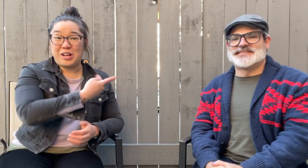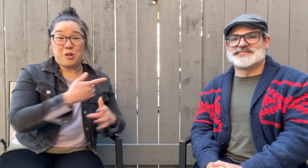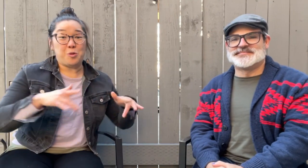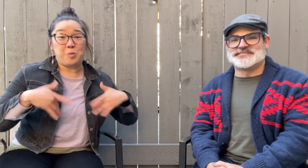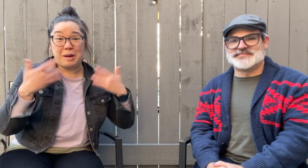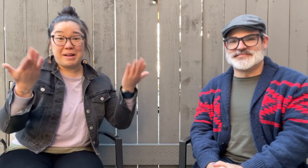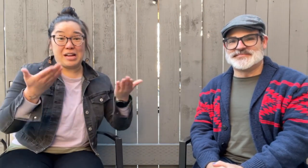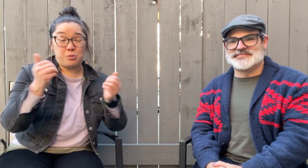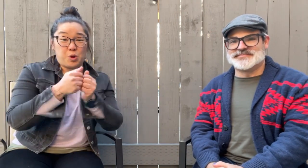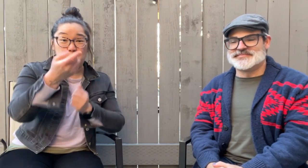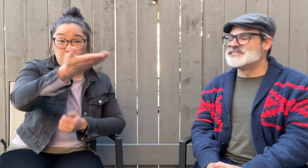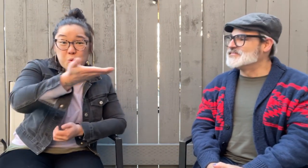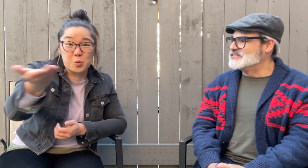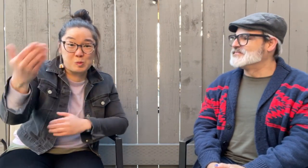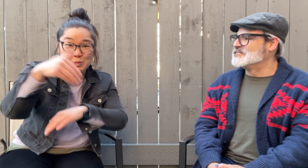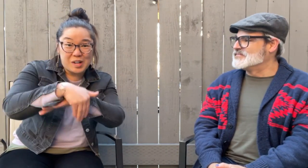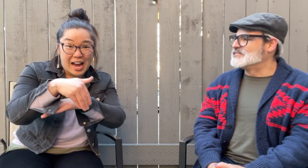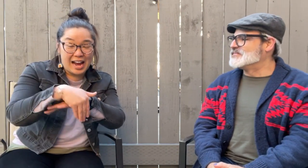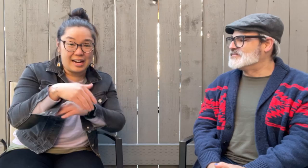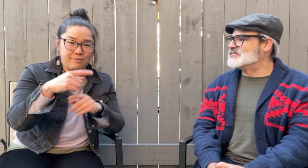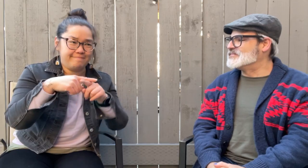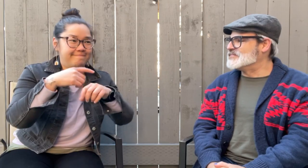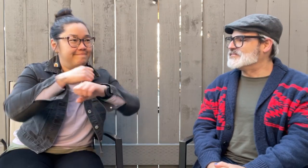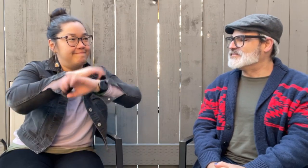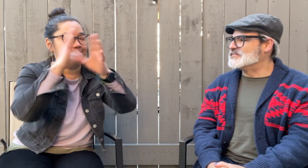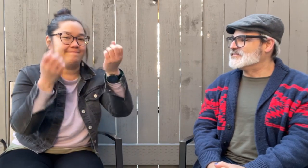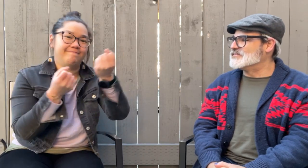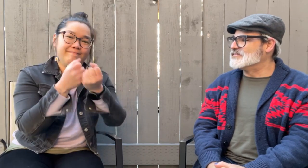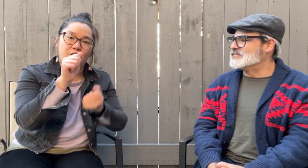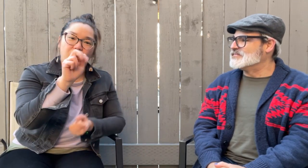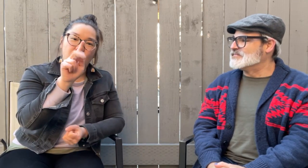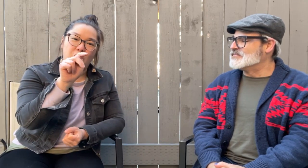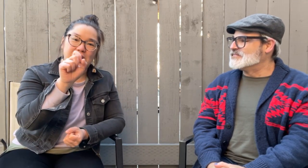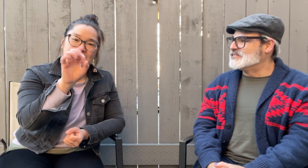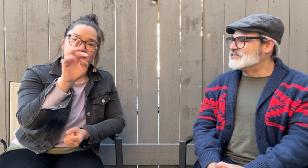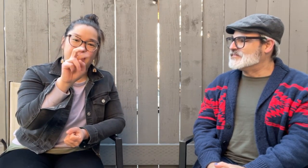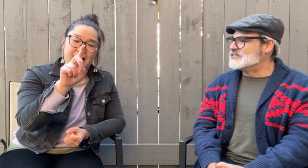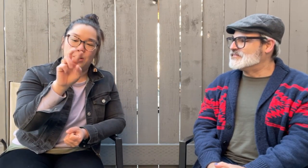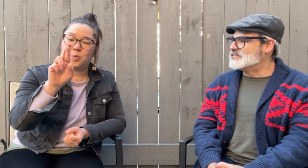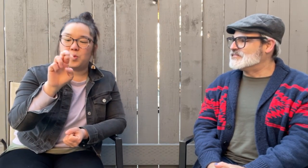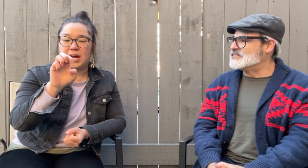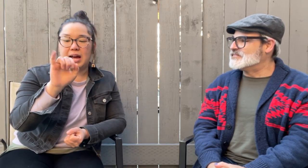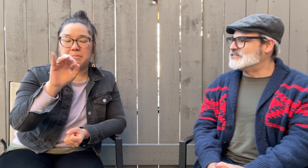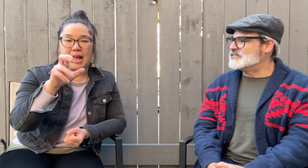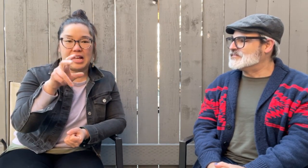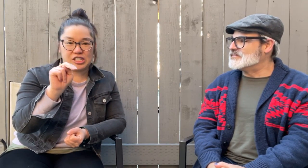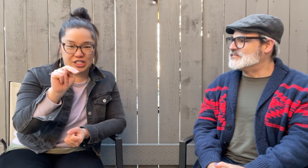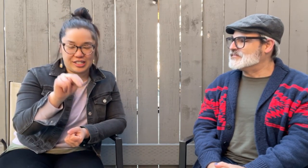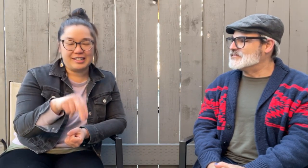We are thrilled to be here with you tonight to celebrate ArtsFund: Reimagination.